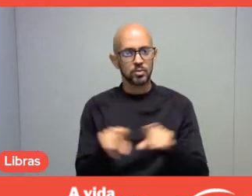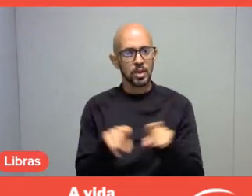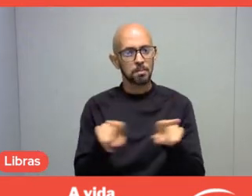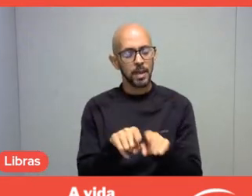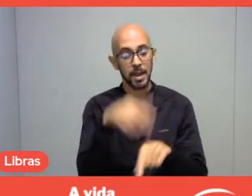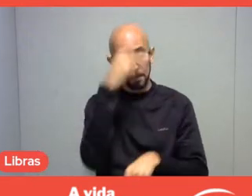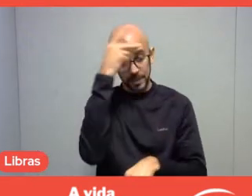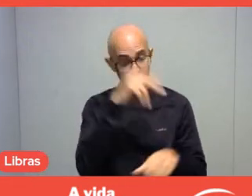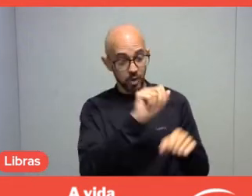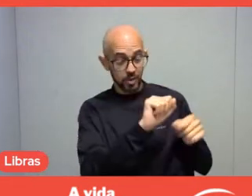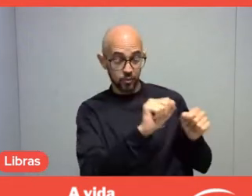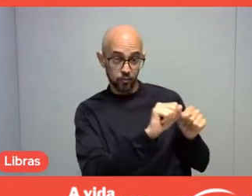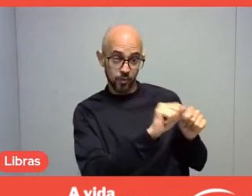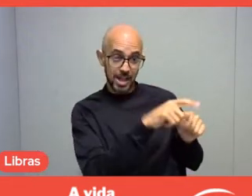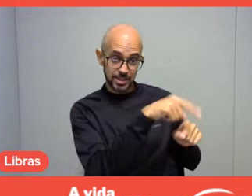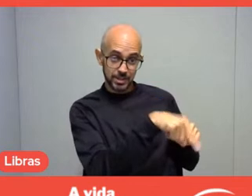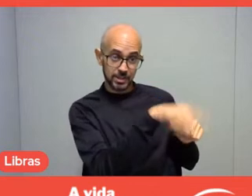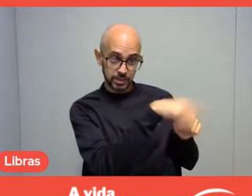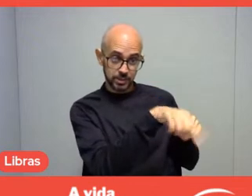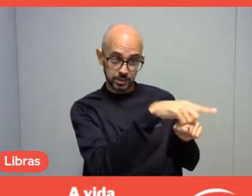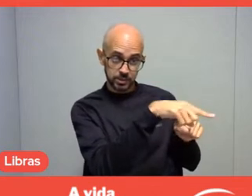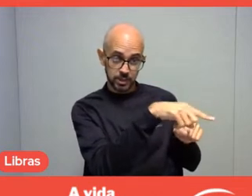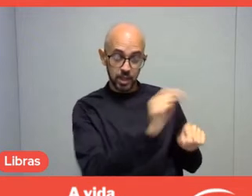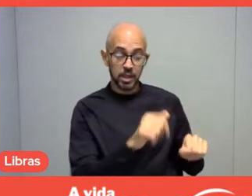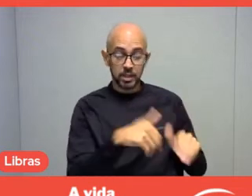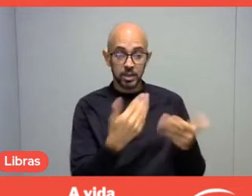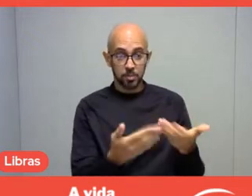So, there must be an alignment in that sense